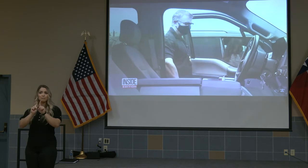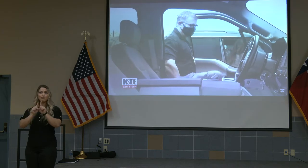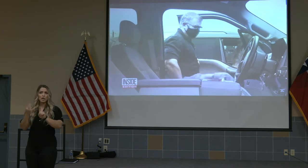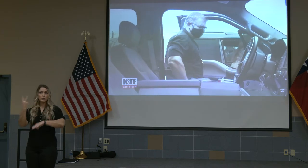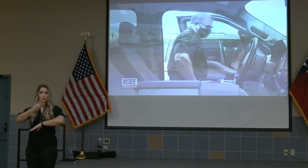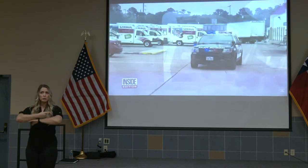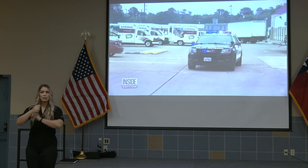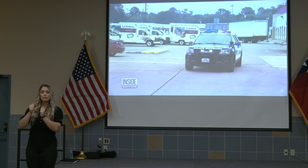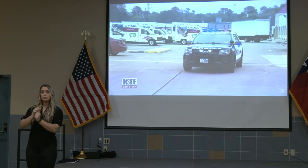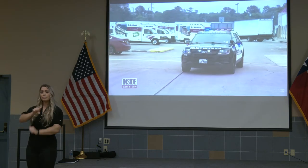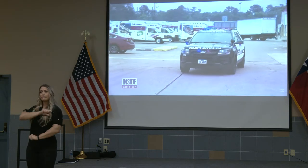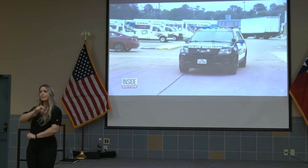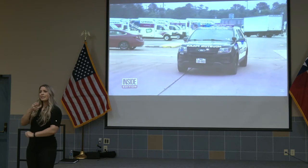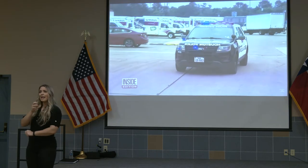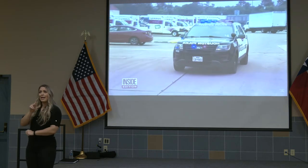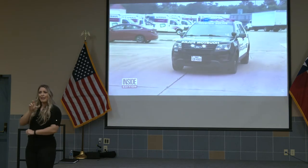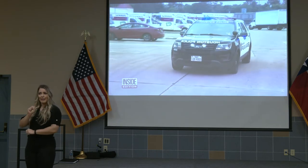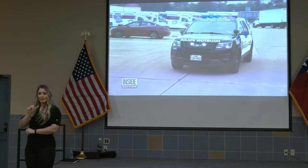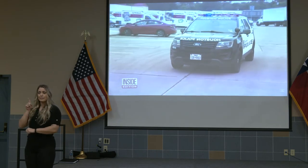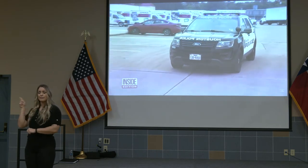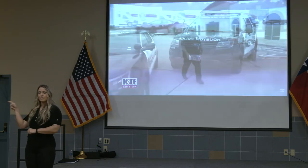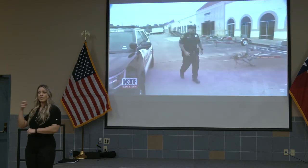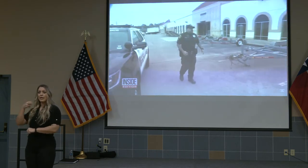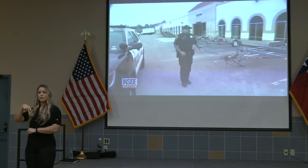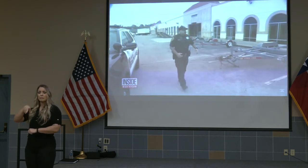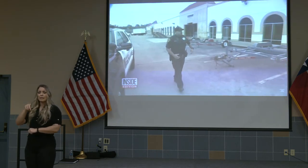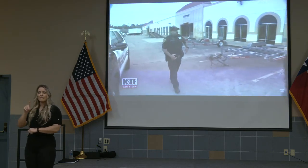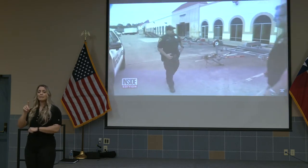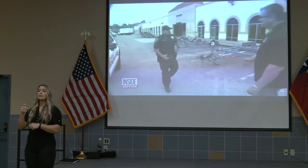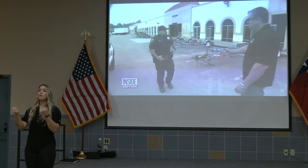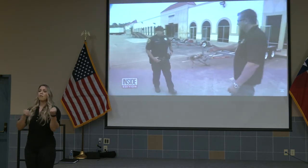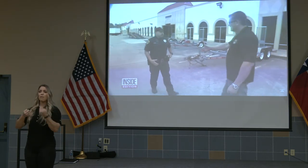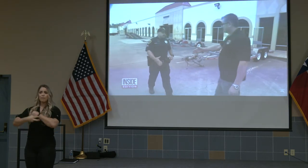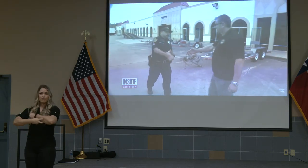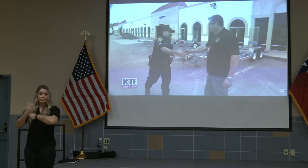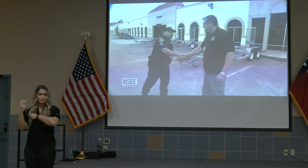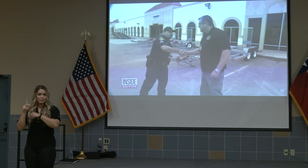of Houston's auto crimes task force. As we tracked catalytic converter theft.